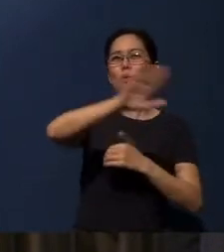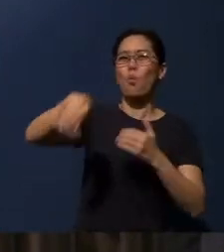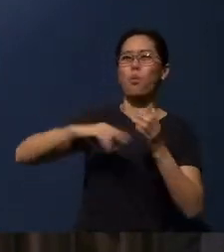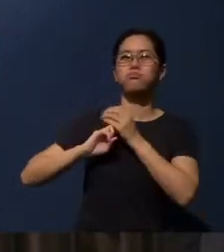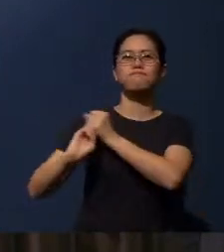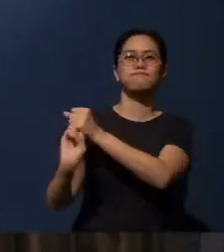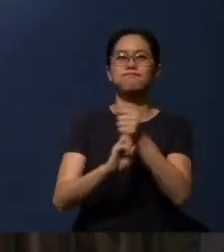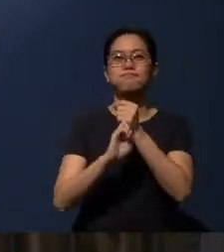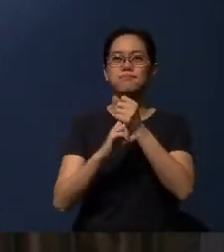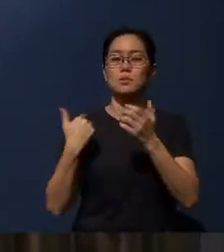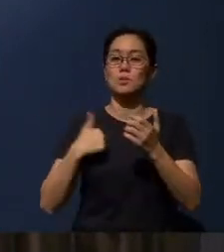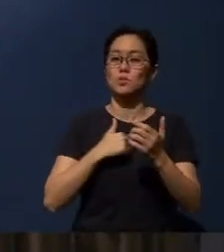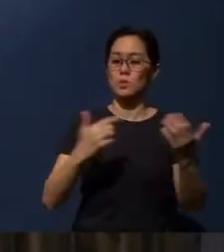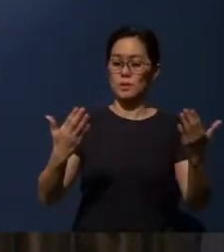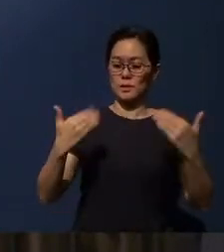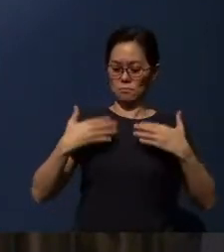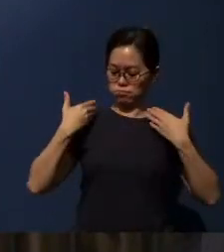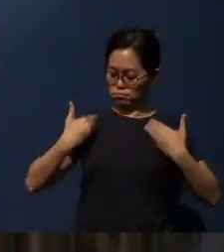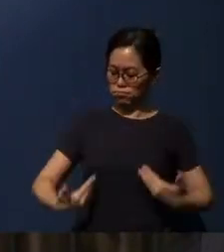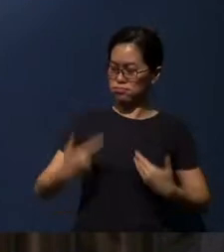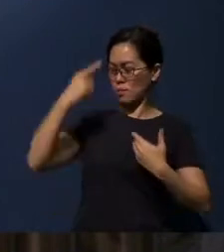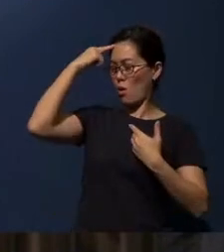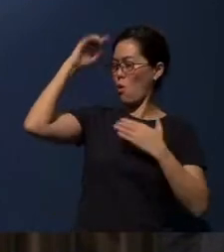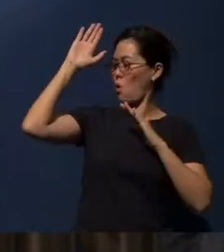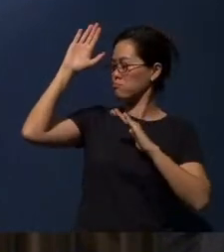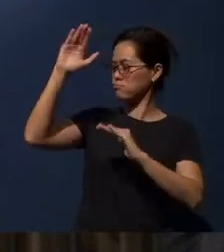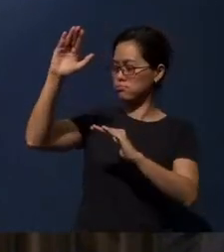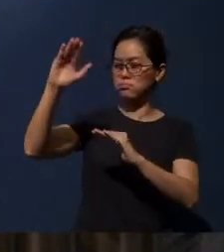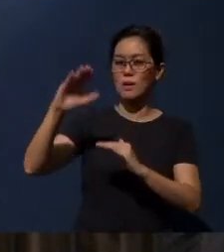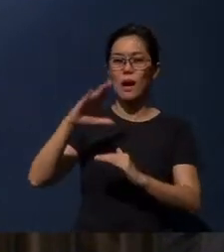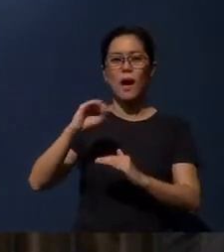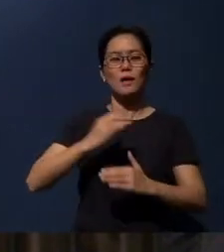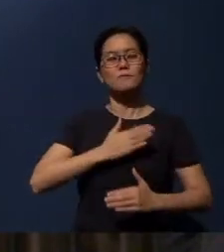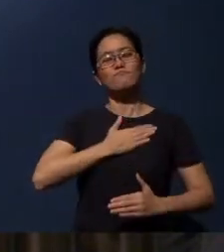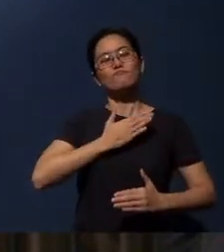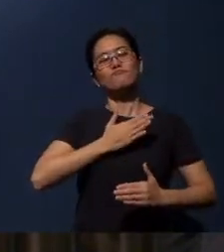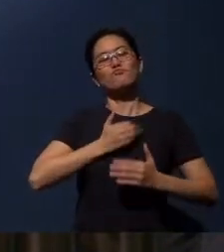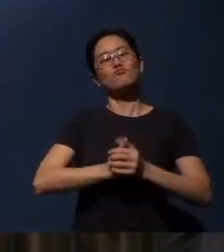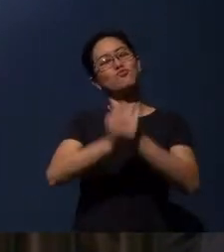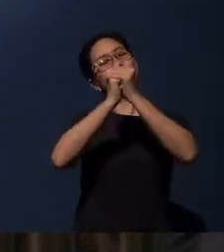May we come with a posture of anticipation and joy to worship You this morning.